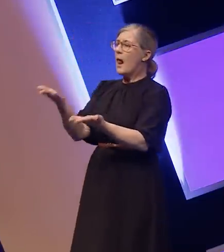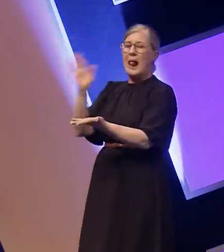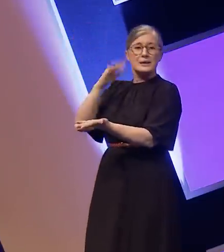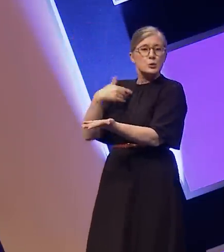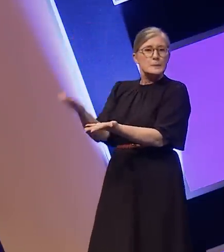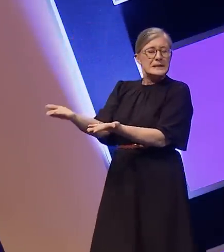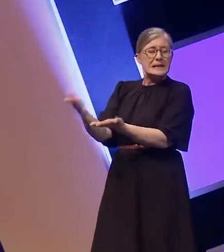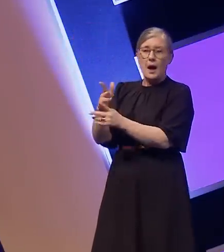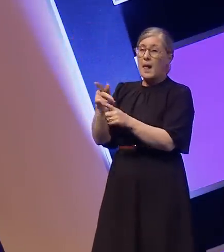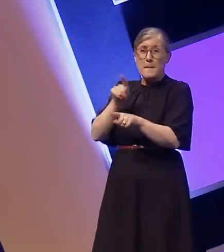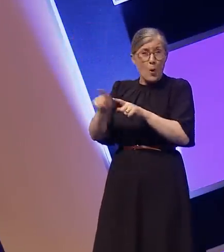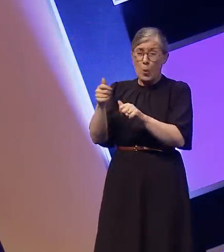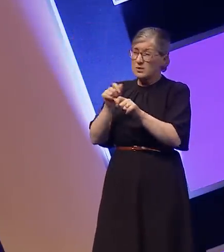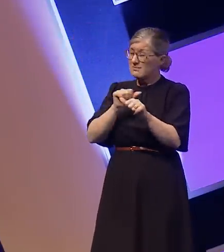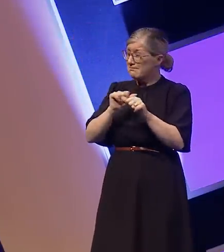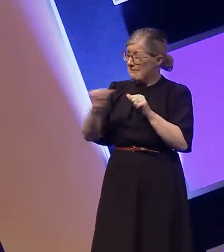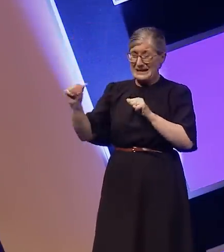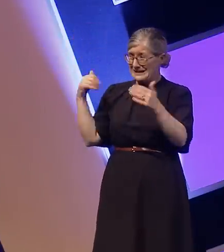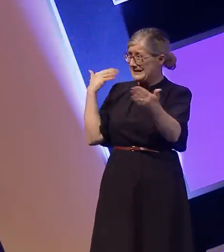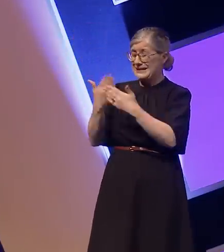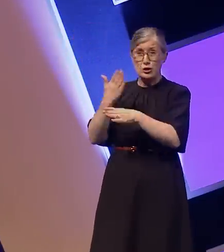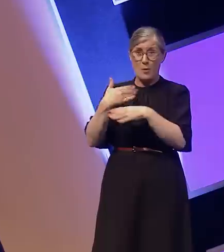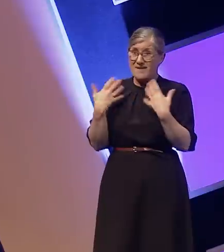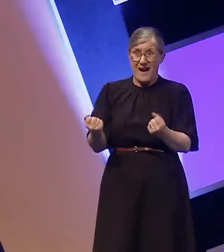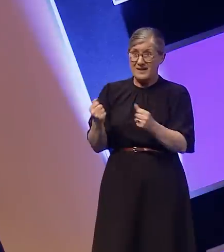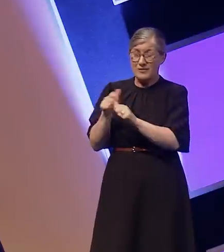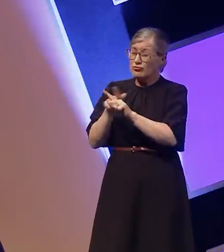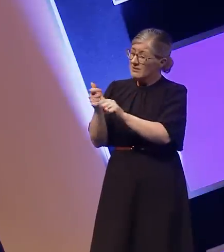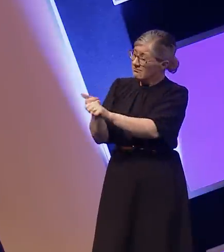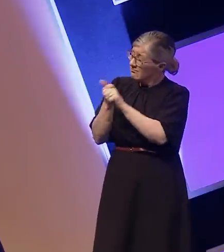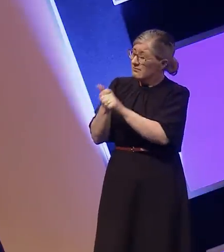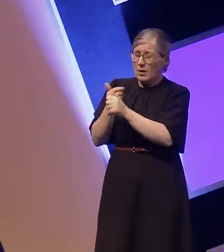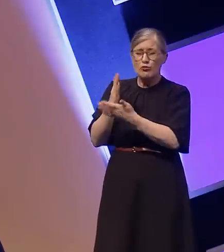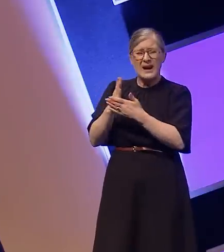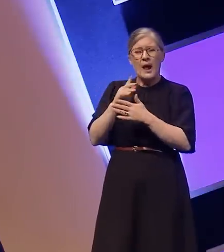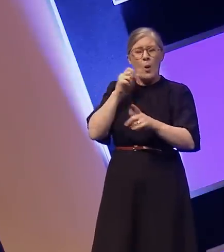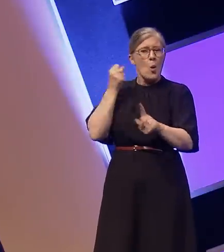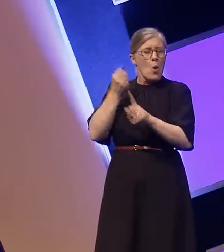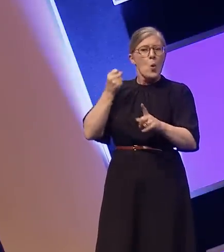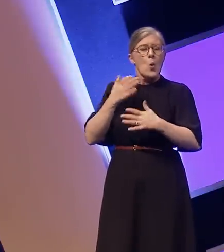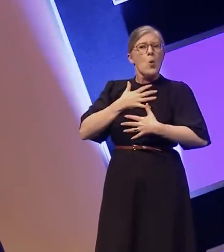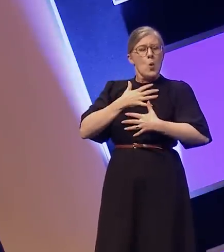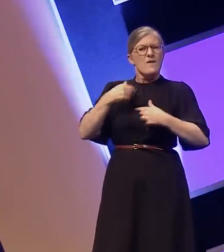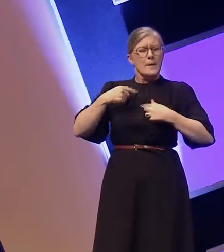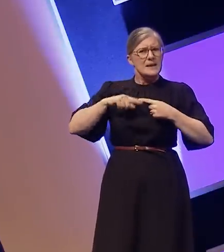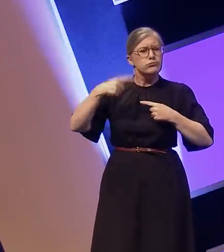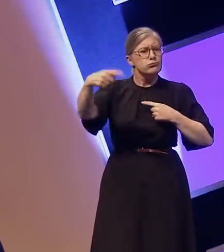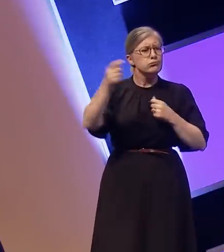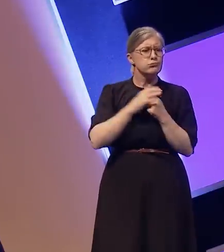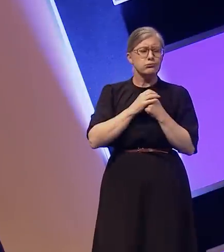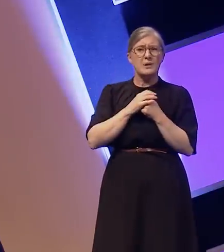I ever had and it had a profound and lasting impact. They let me share my story in my way